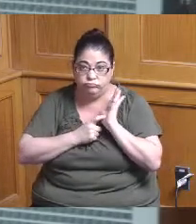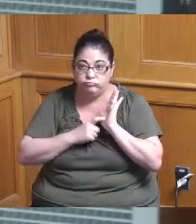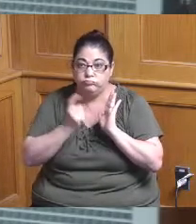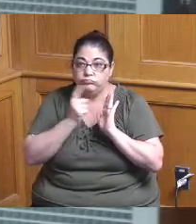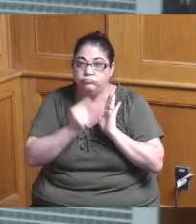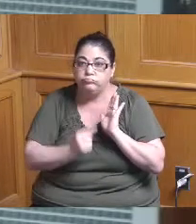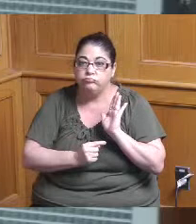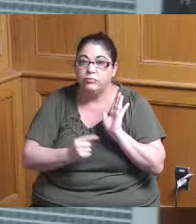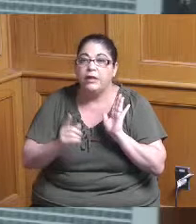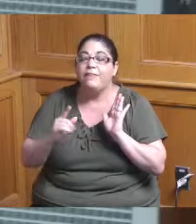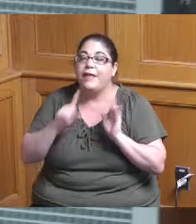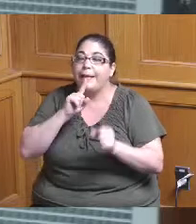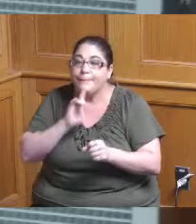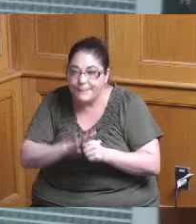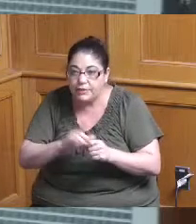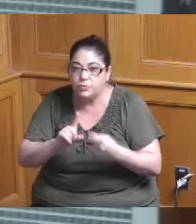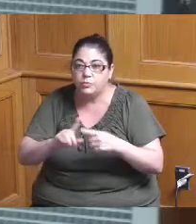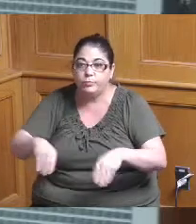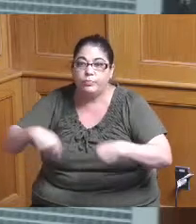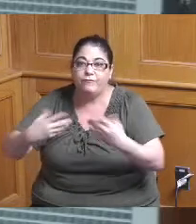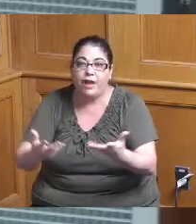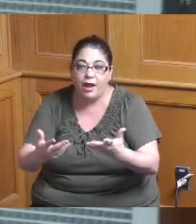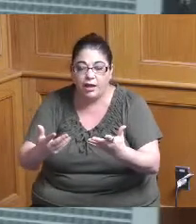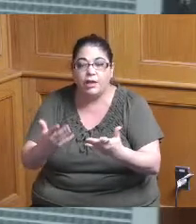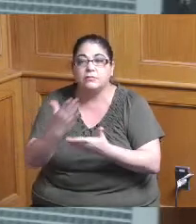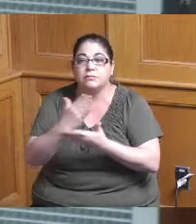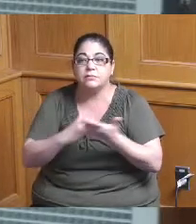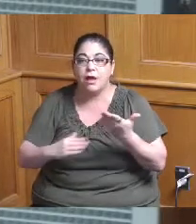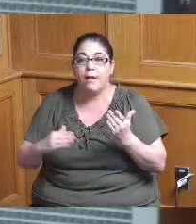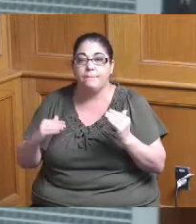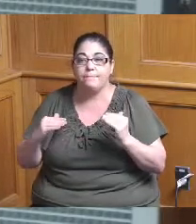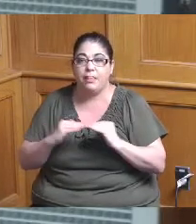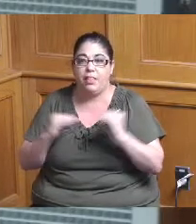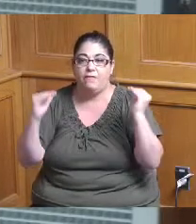providing some level of affordable units within this overall development